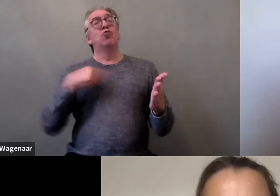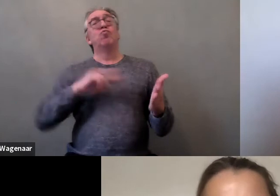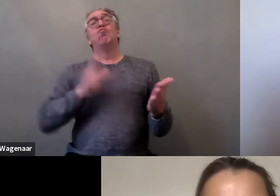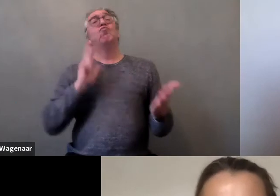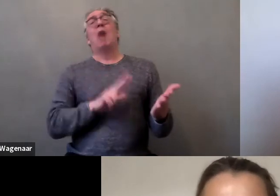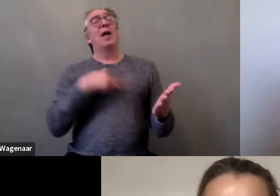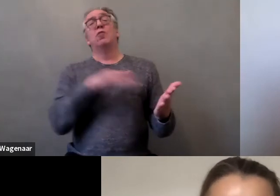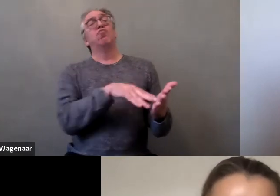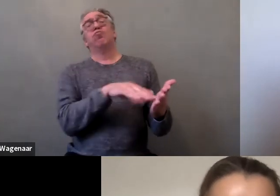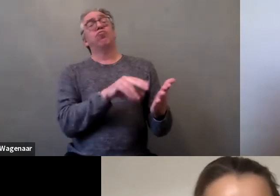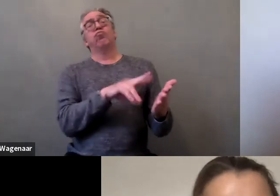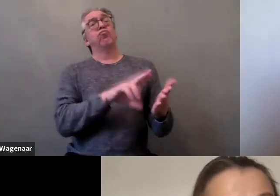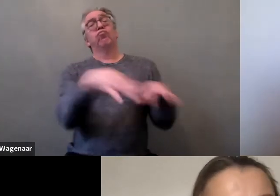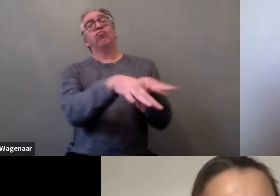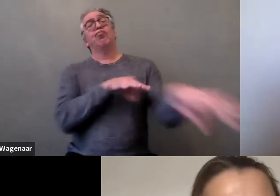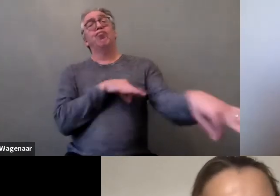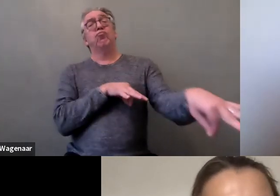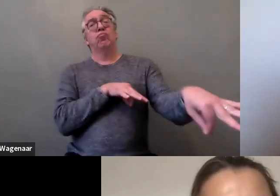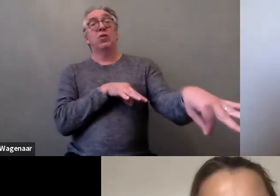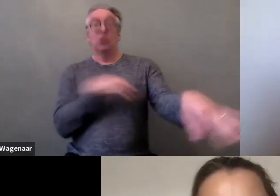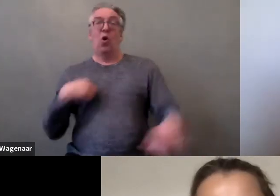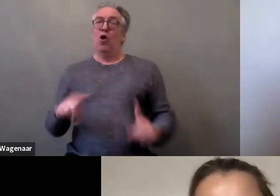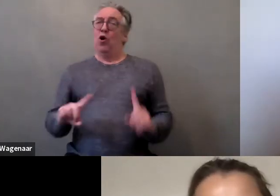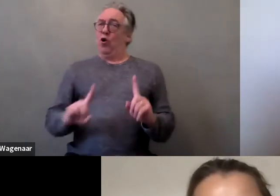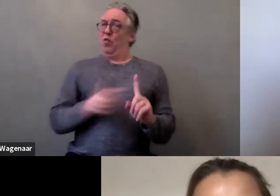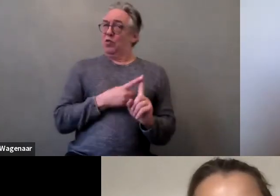I'll start and then I'll give the floor to Katarzyna Zeglicka.